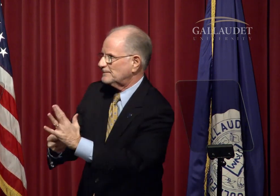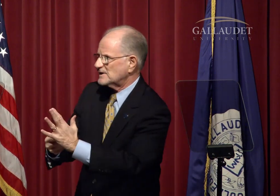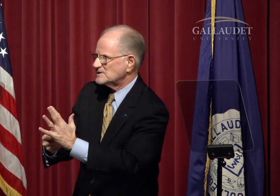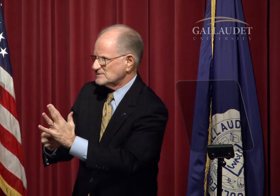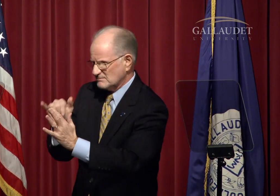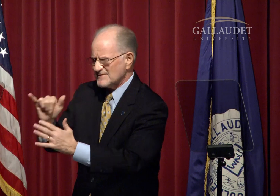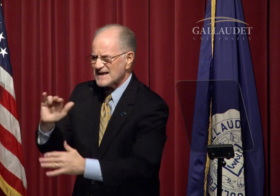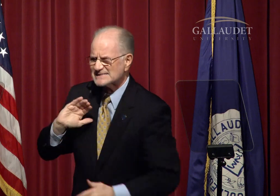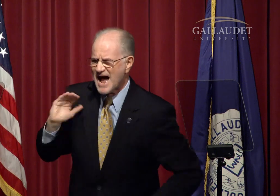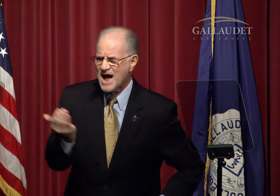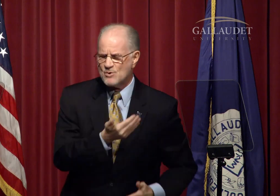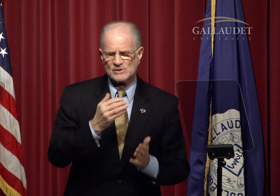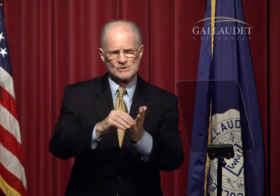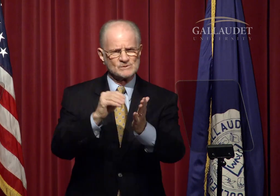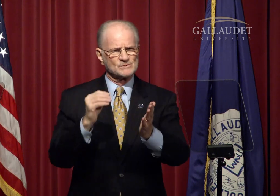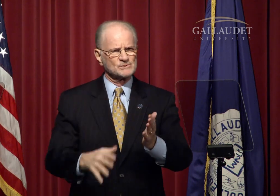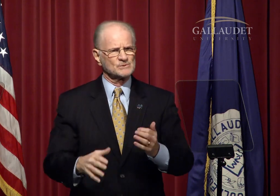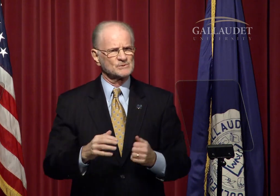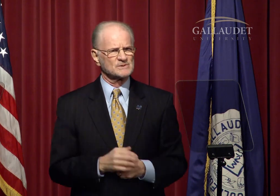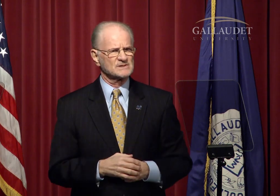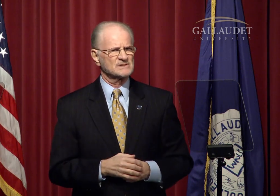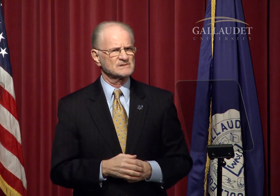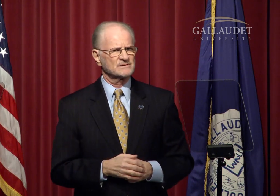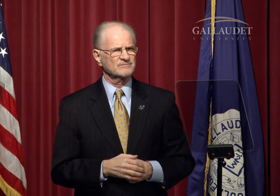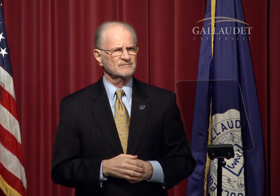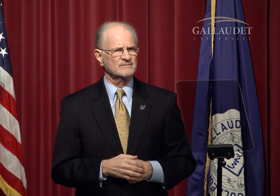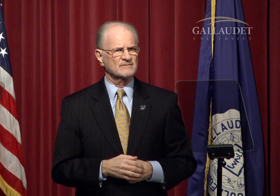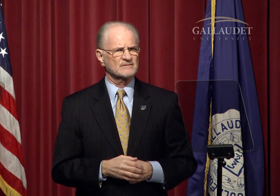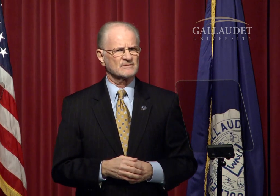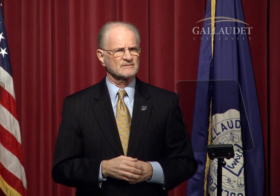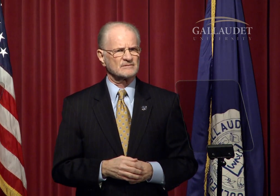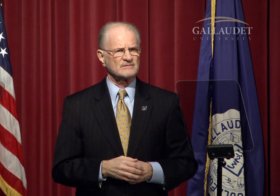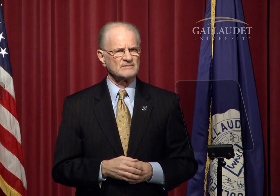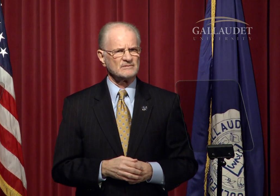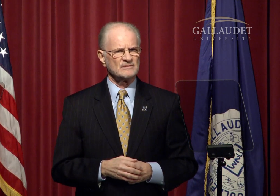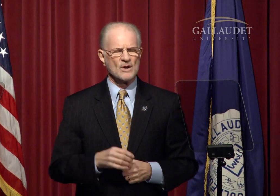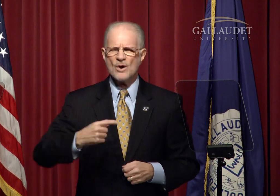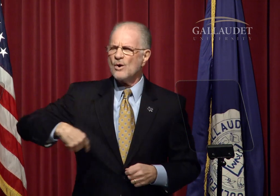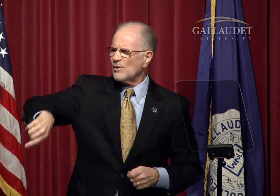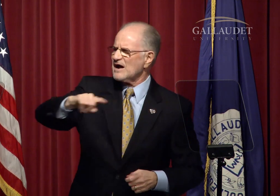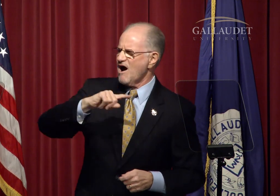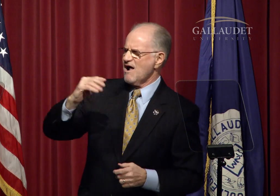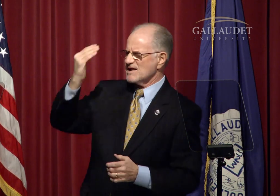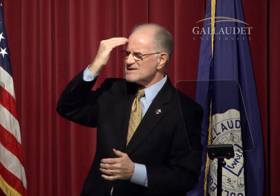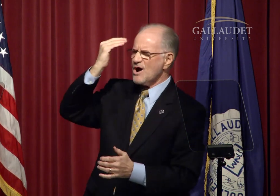ultimately serves one purpose - our students.